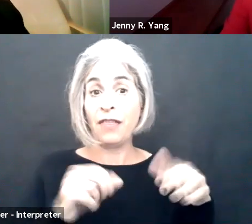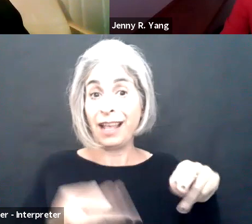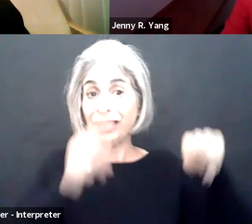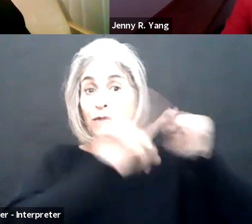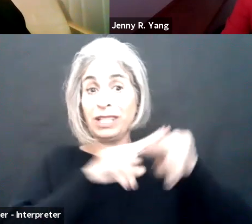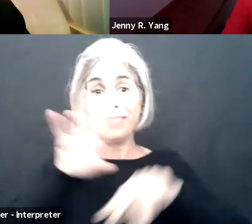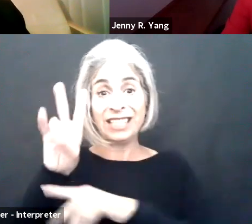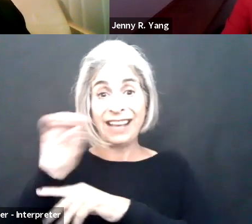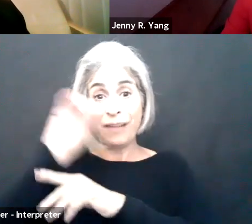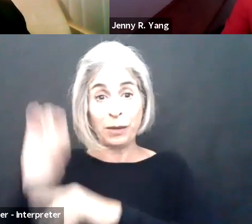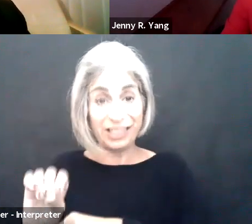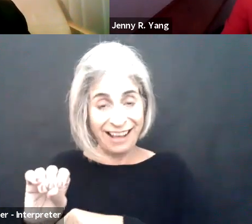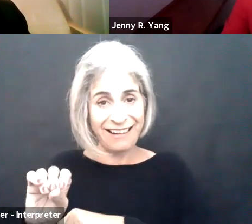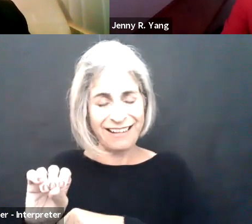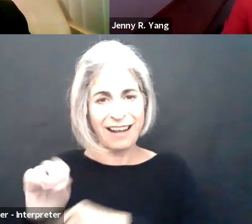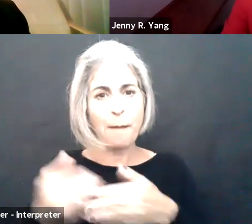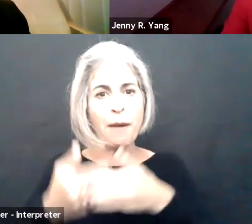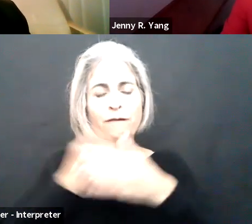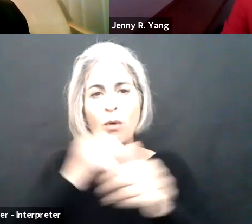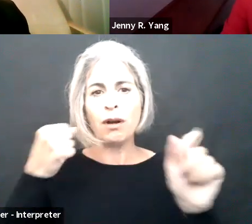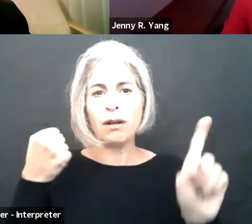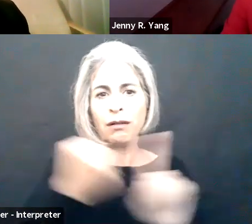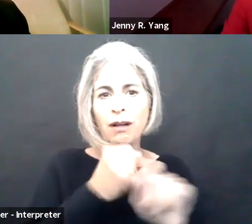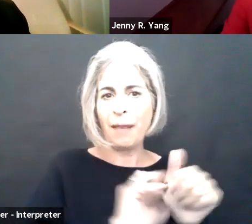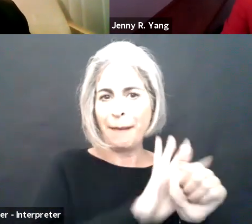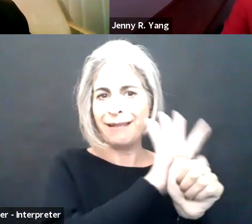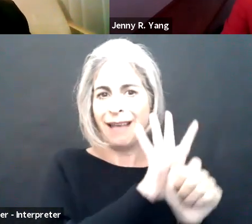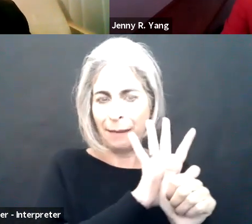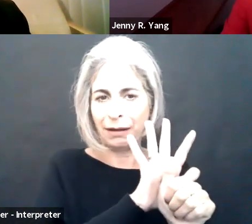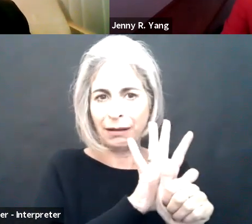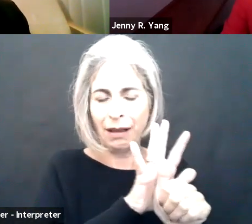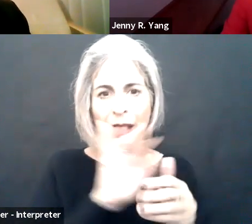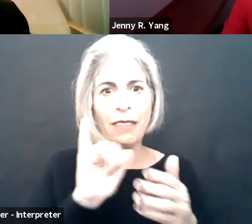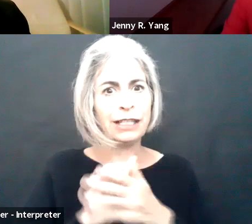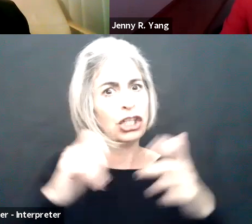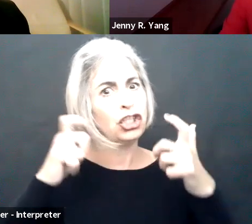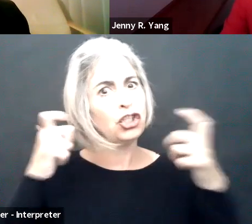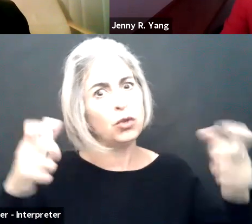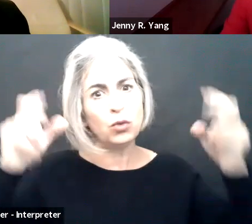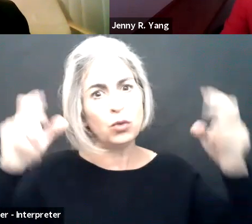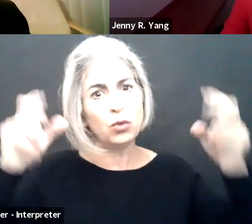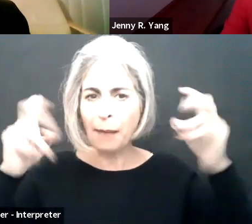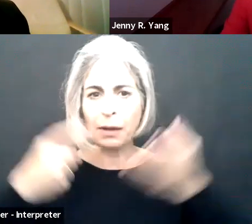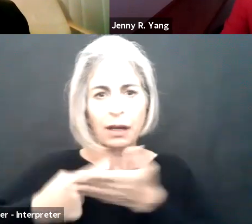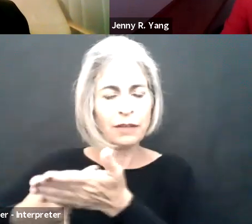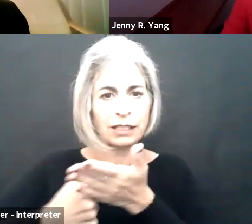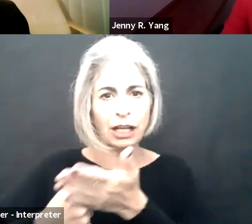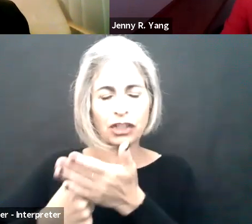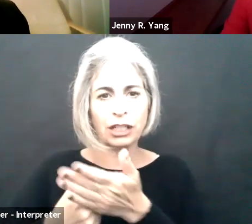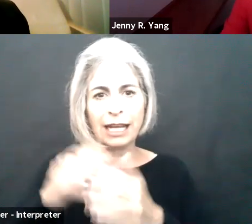quarter reporting full-time telework status. That is up from 7 #% by some estimates before the pandemics.